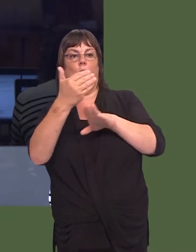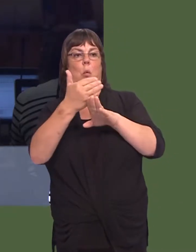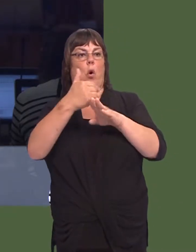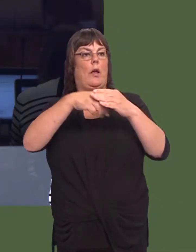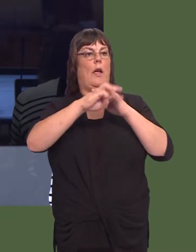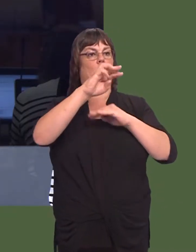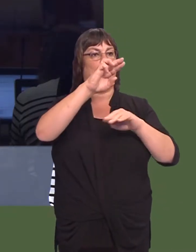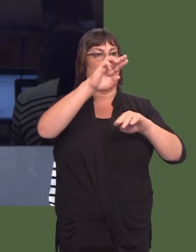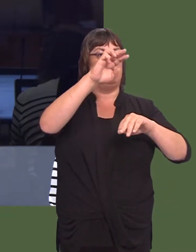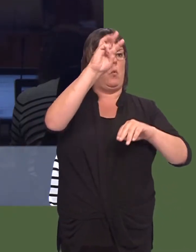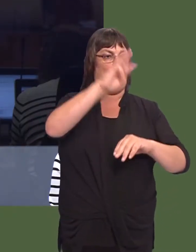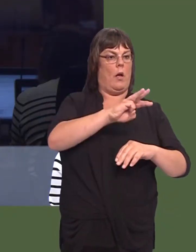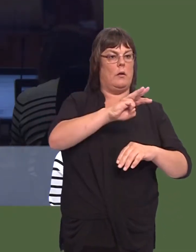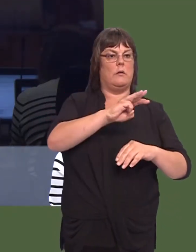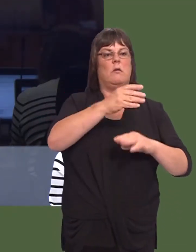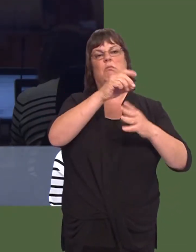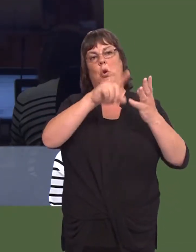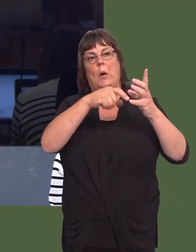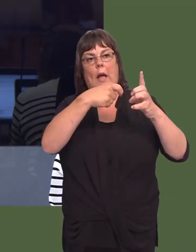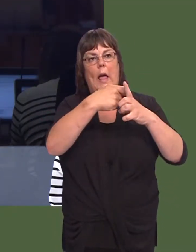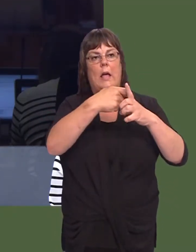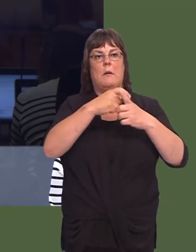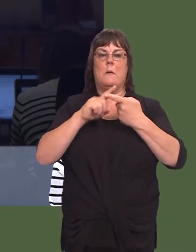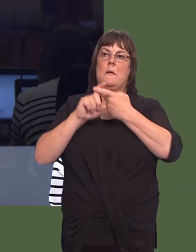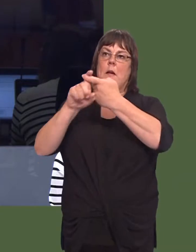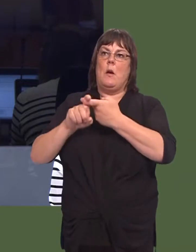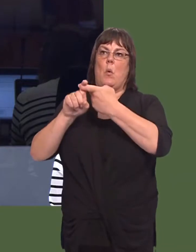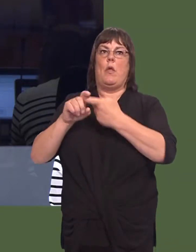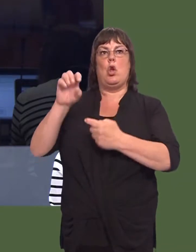i sicrhau trefniant trosiannol gydaír Undeb Ewropeaidd, os ywír Deyrnas Unedig yn gadael